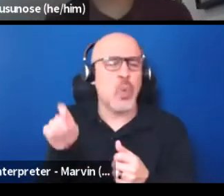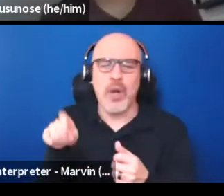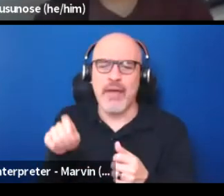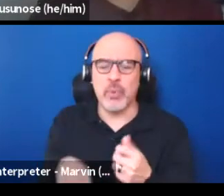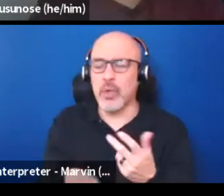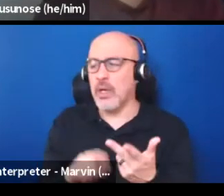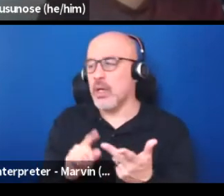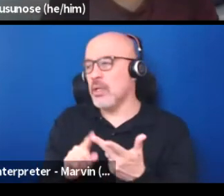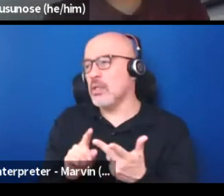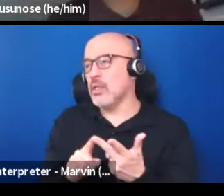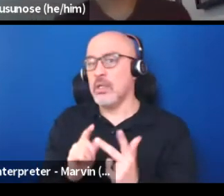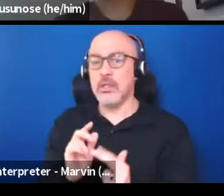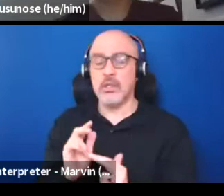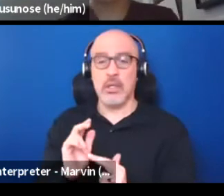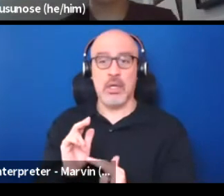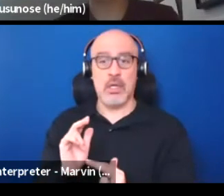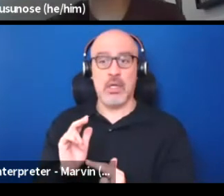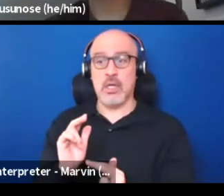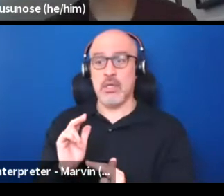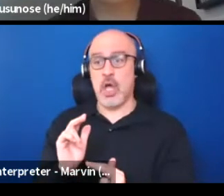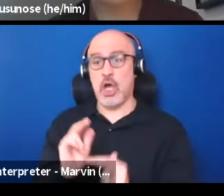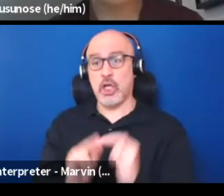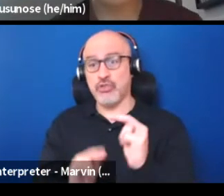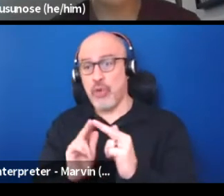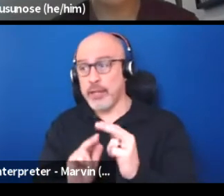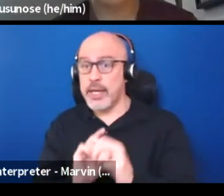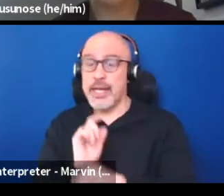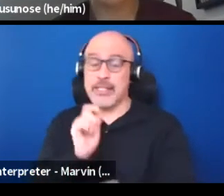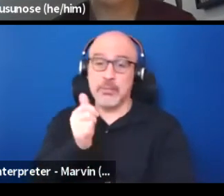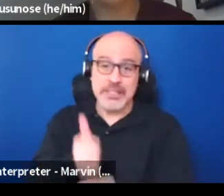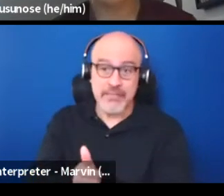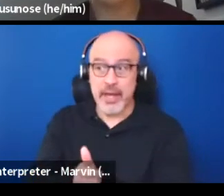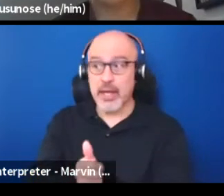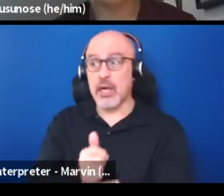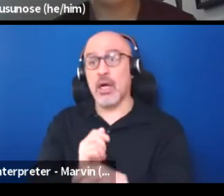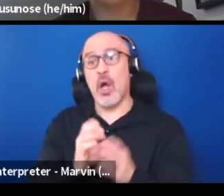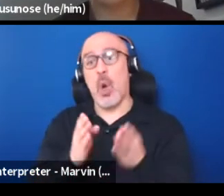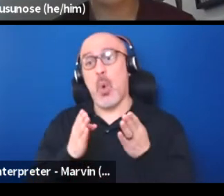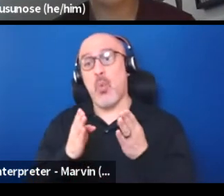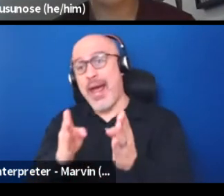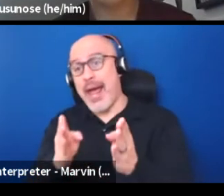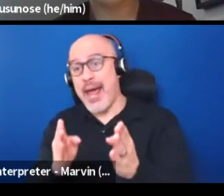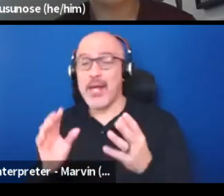It doesn't even have to necessarily be something that's constructed to me in a certain framework or even storytelling and how we see it.